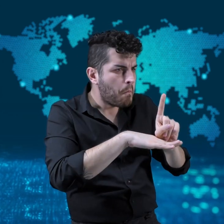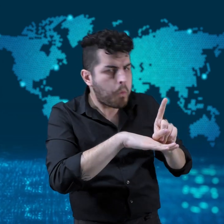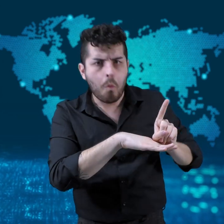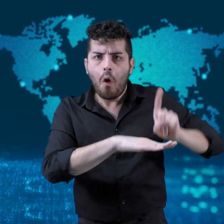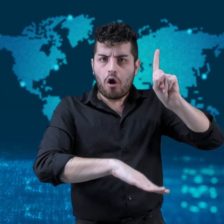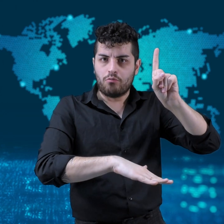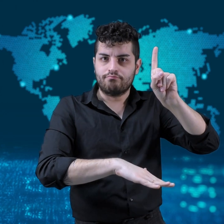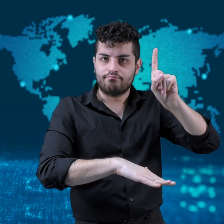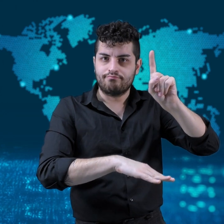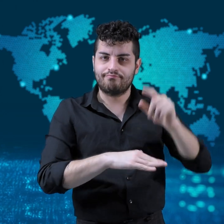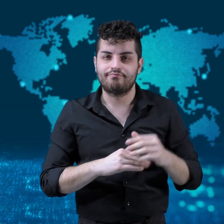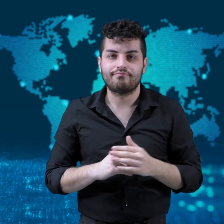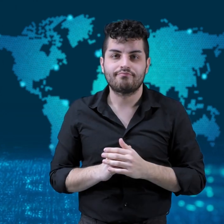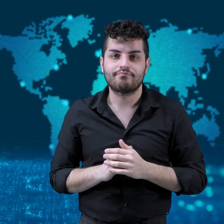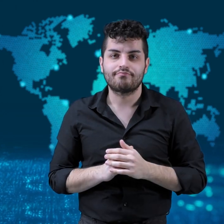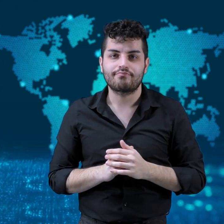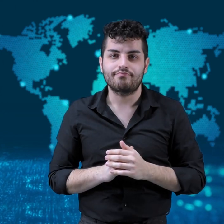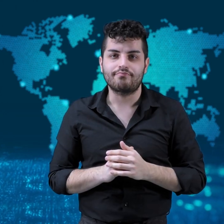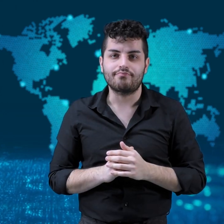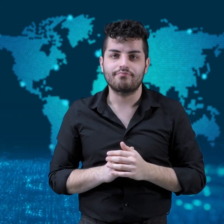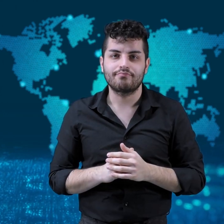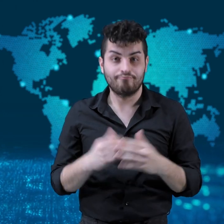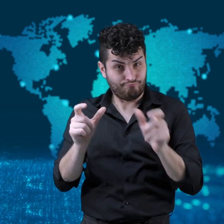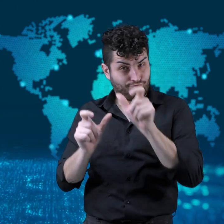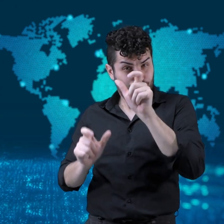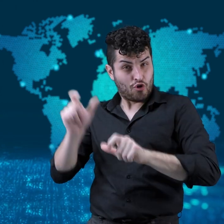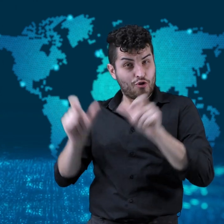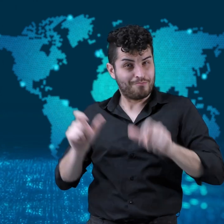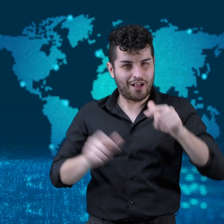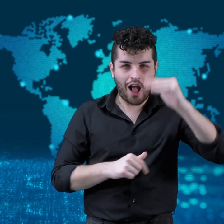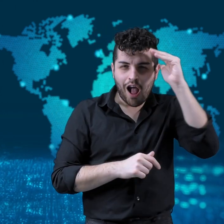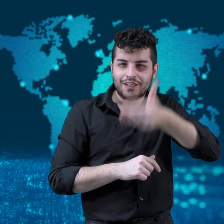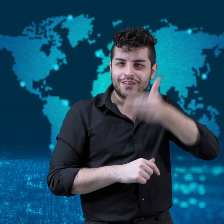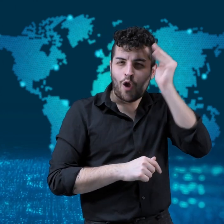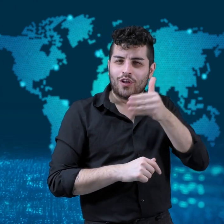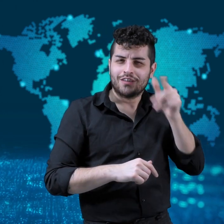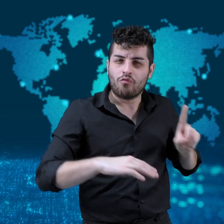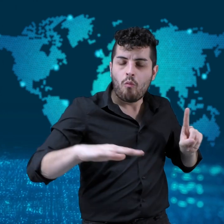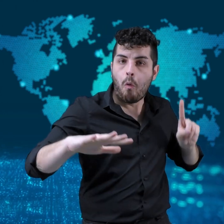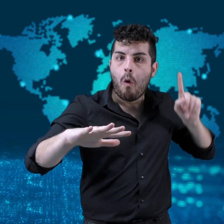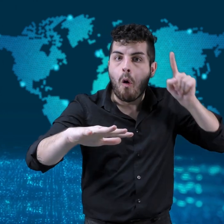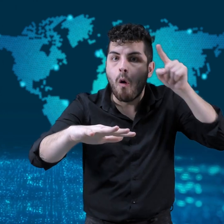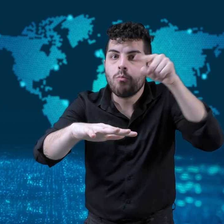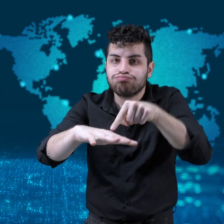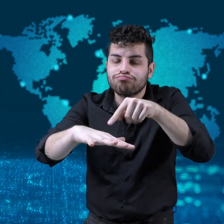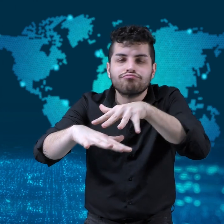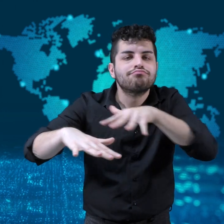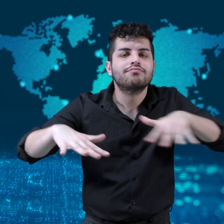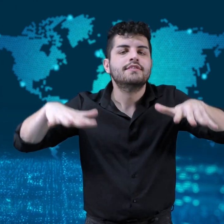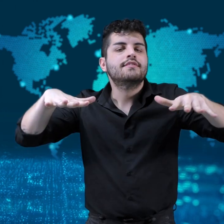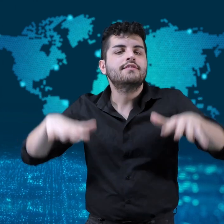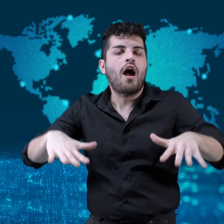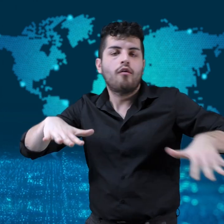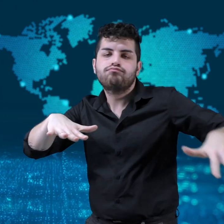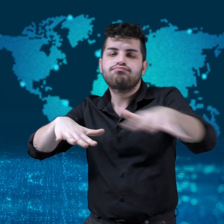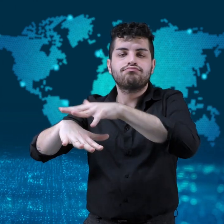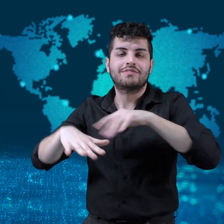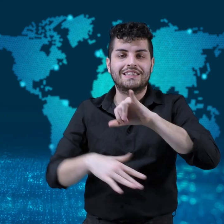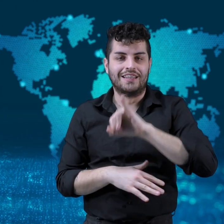The astronauts will stay on the ISS until Spring 2021,